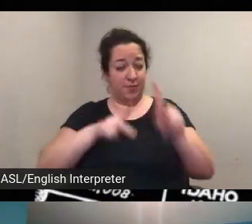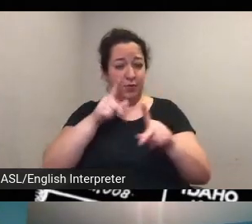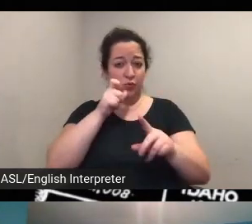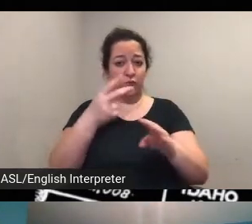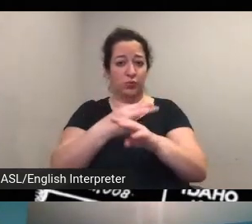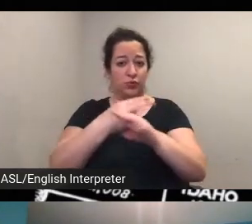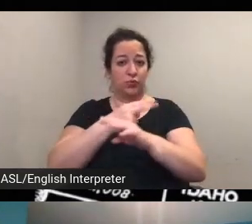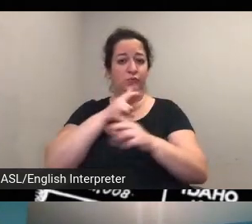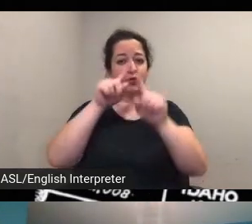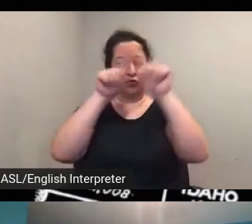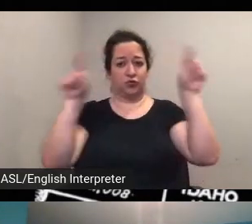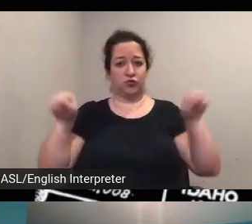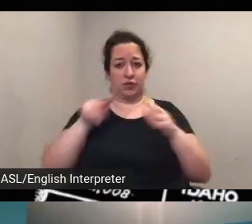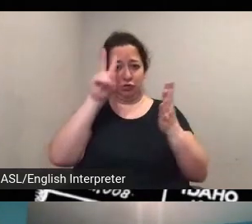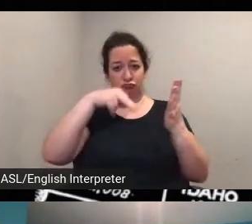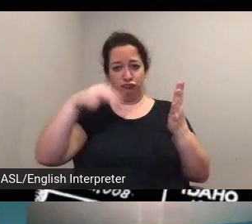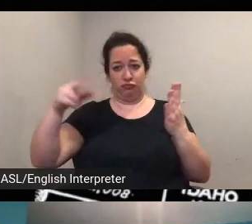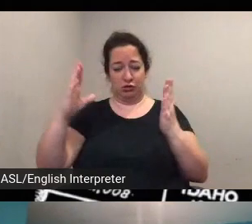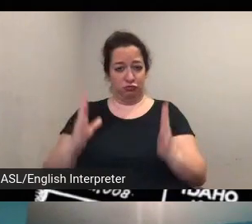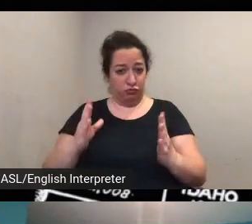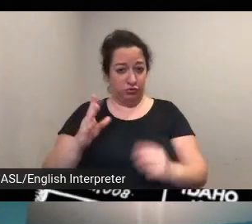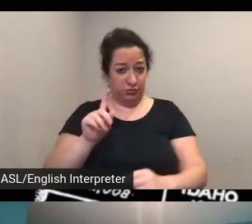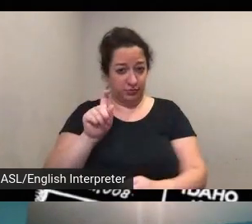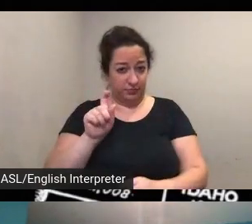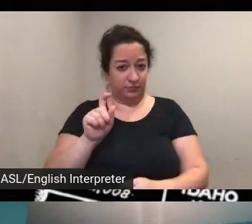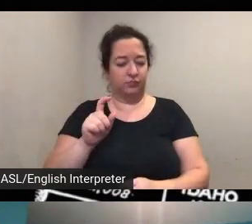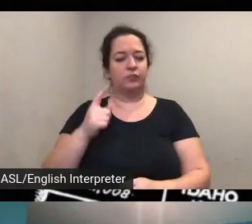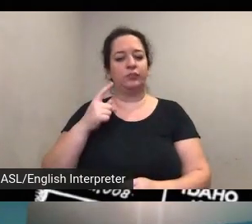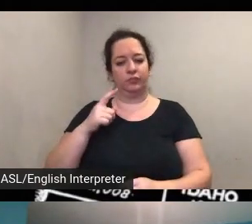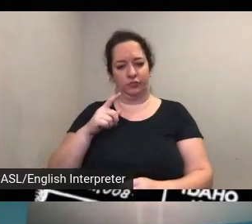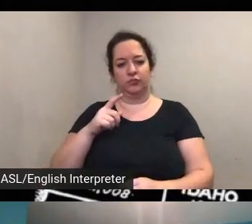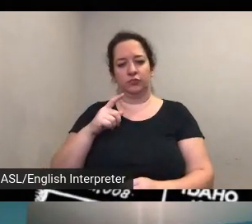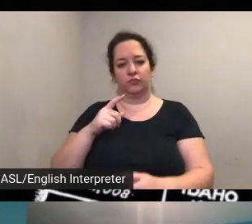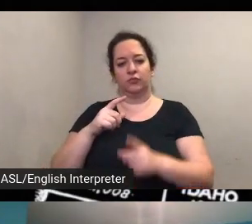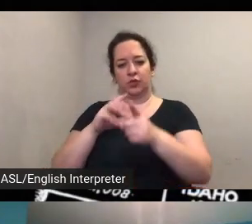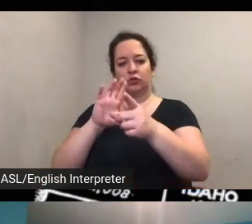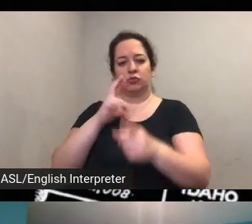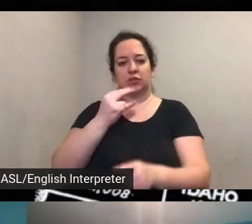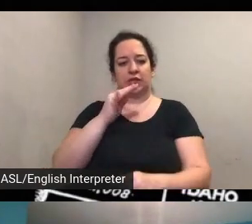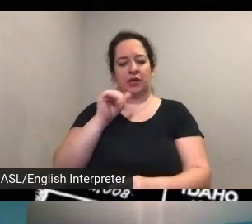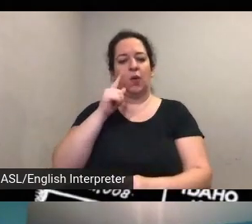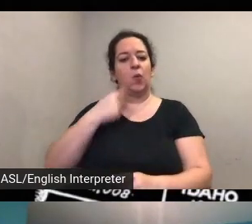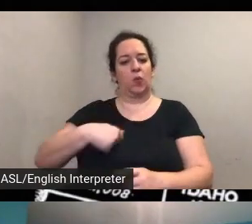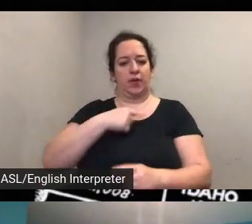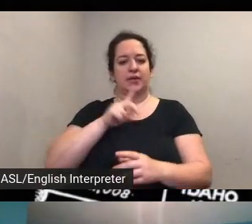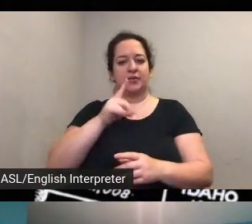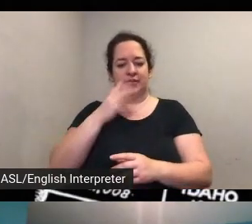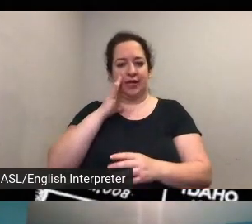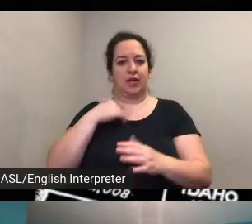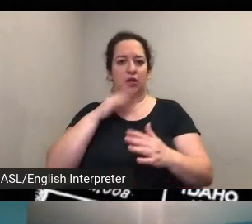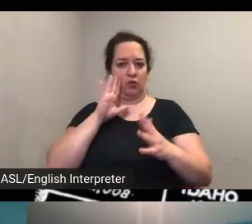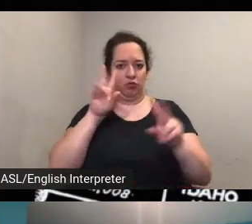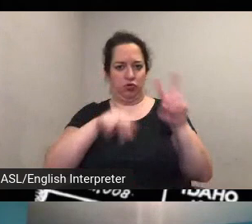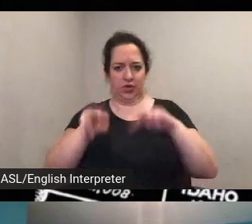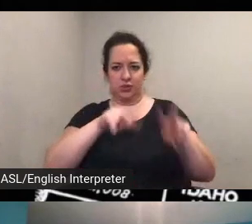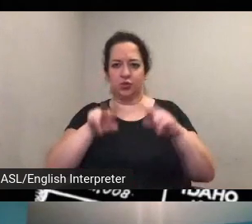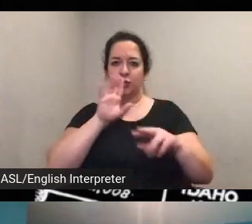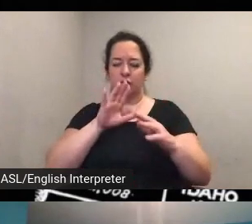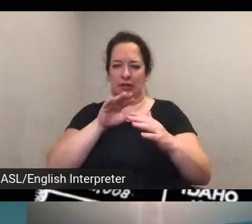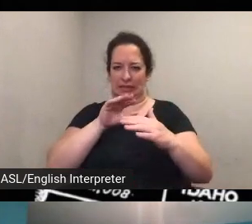yeah we we did look into some options trying to make it accessible as possible with the platform that we're using